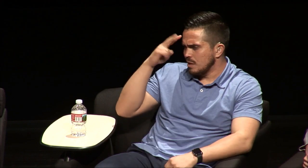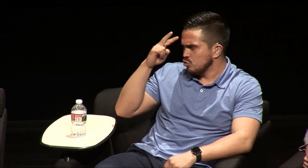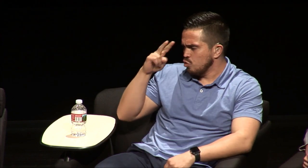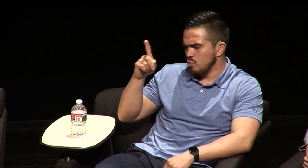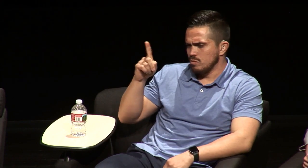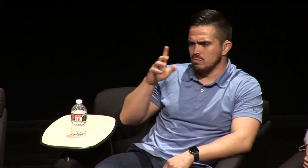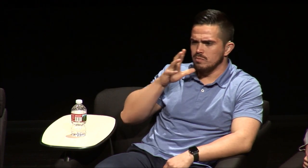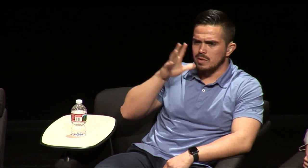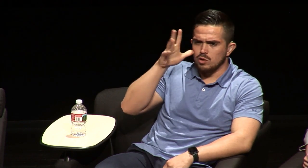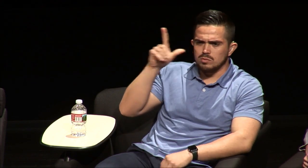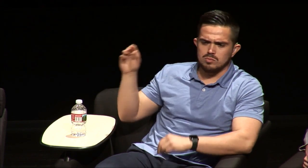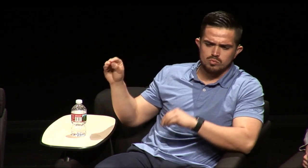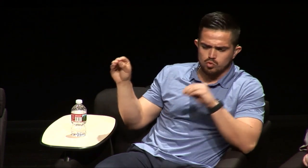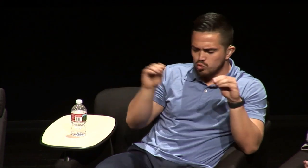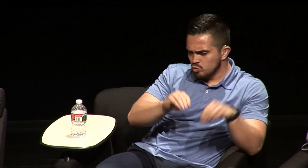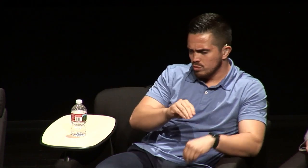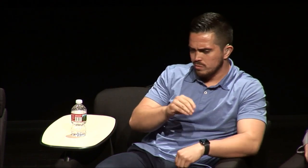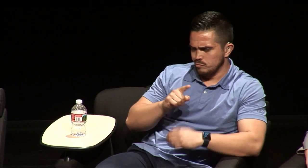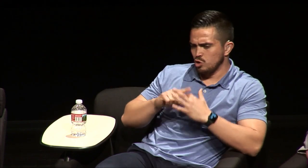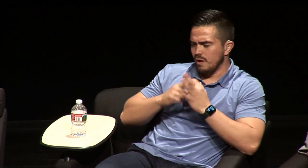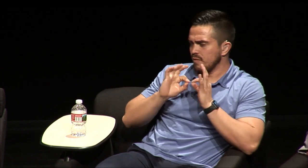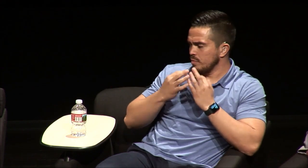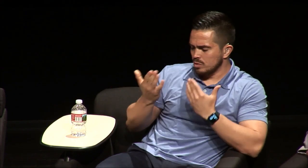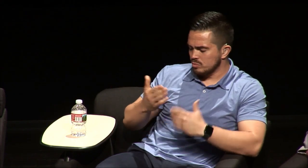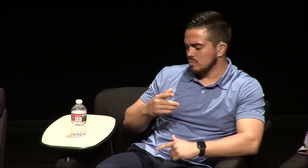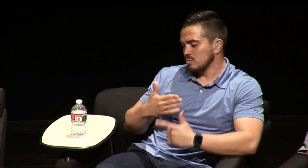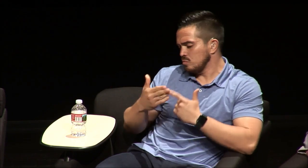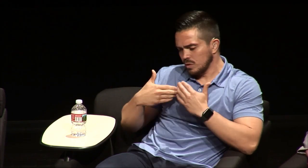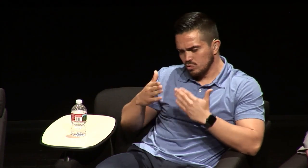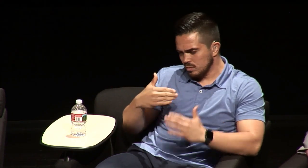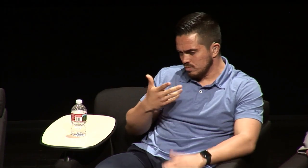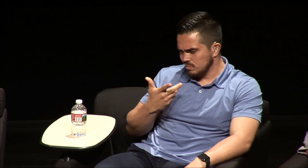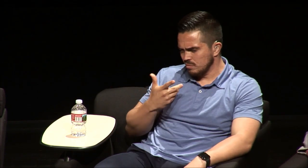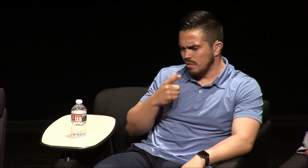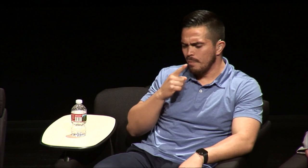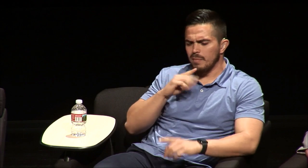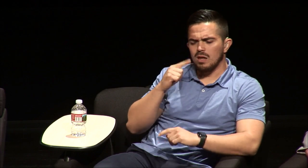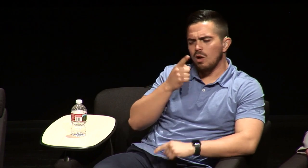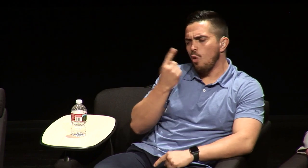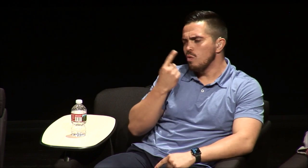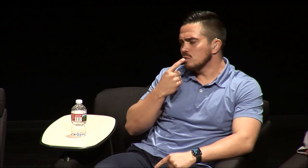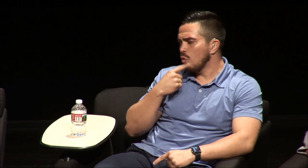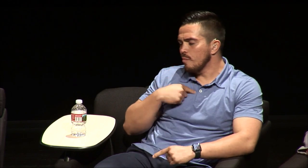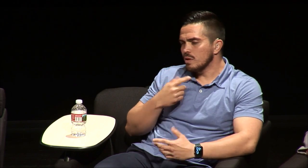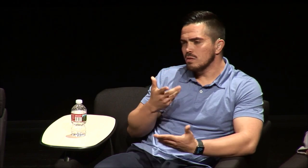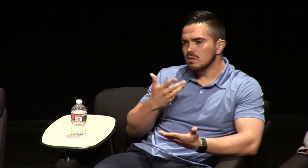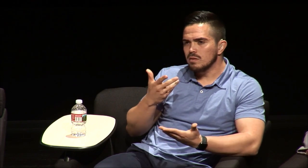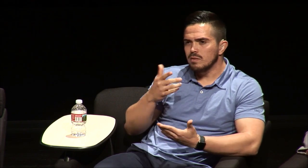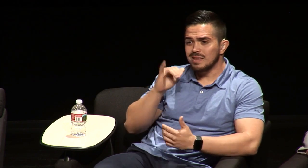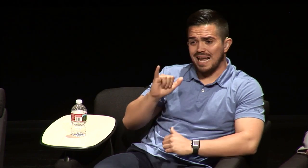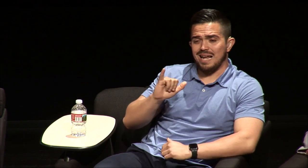they lived in in deep Mexico and they moved here to start a family so they